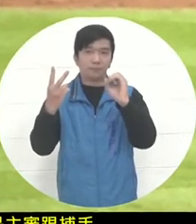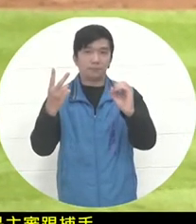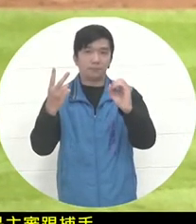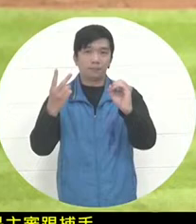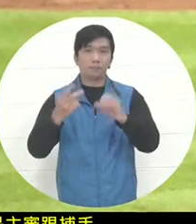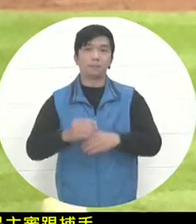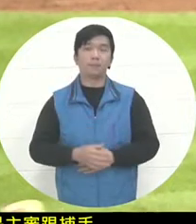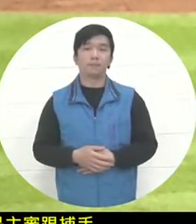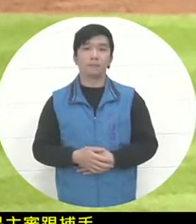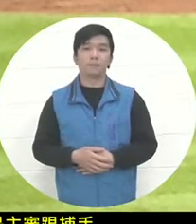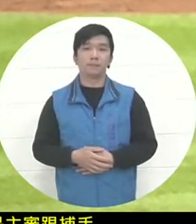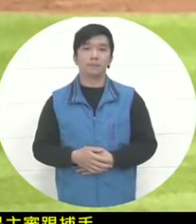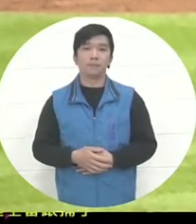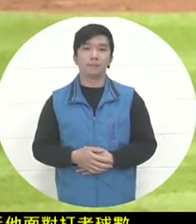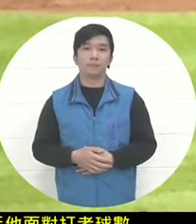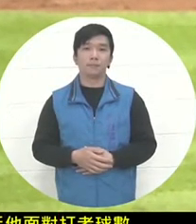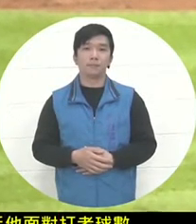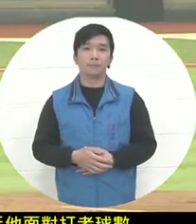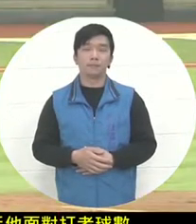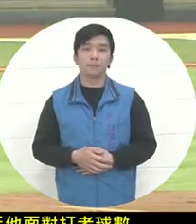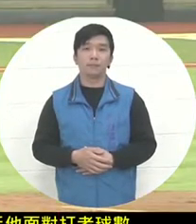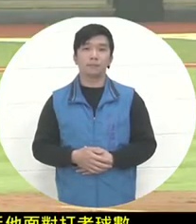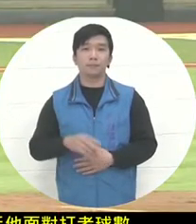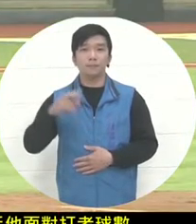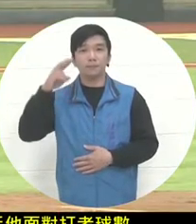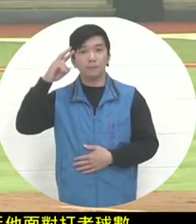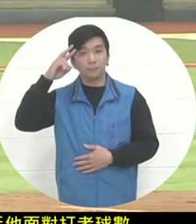In the first half, Mexico's offense had an absolute lead